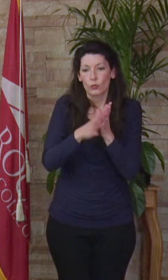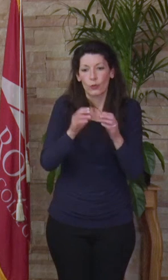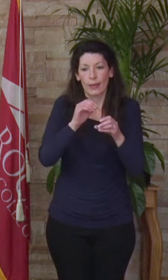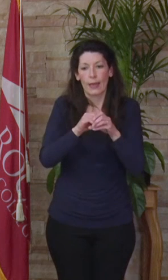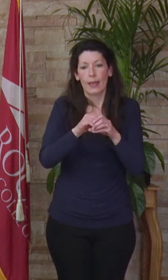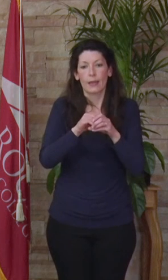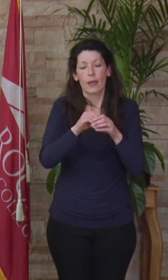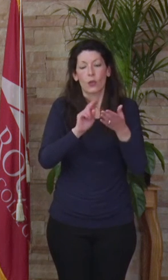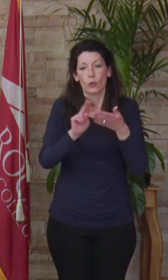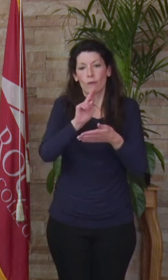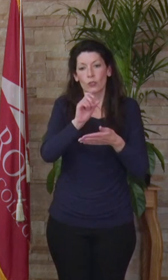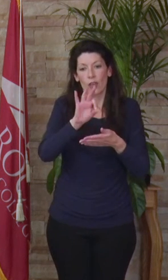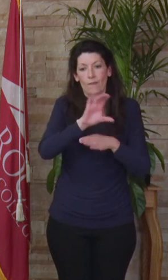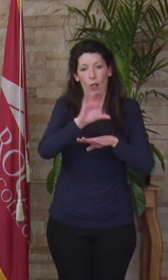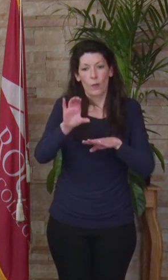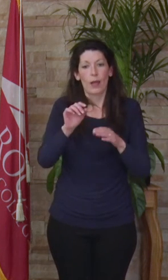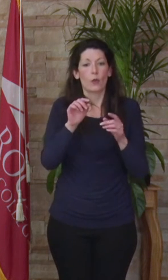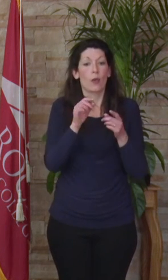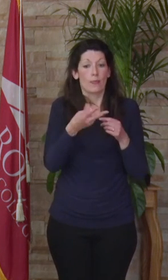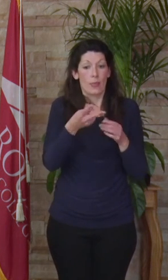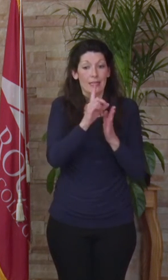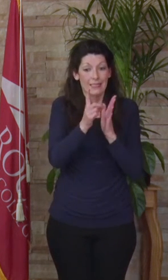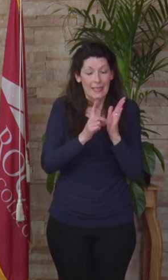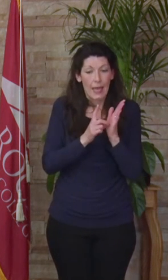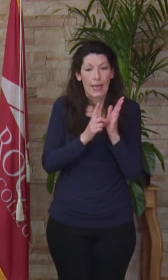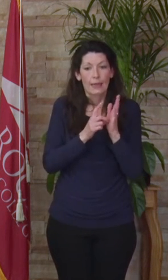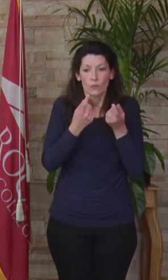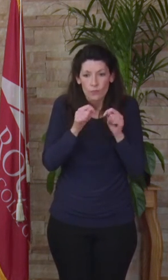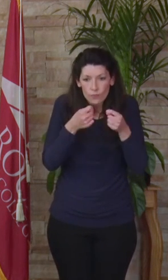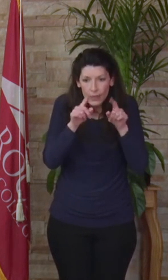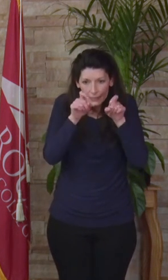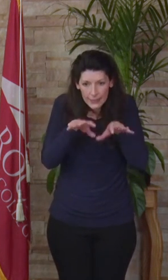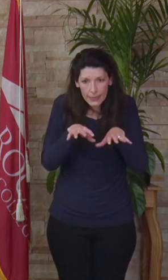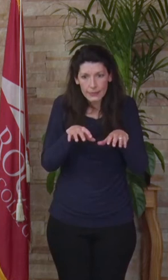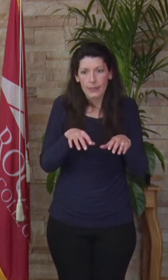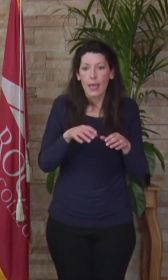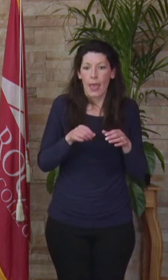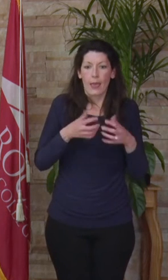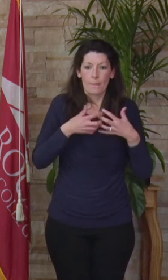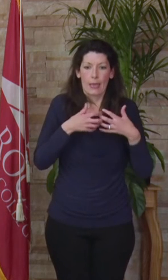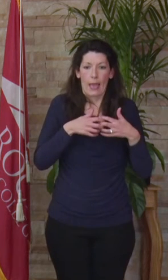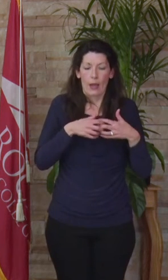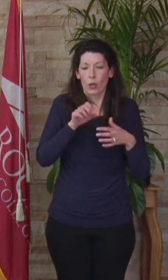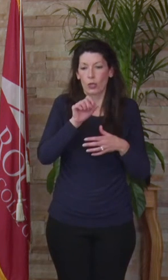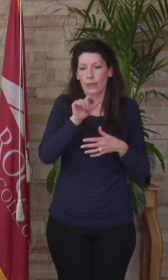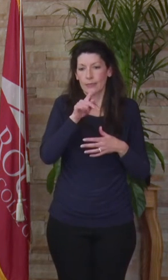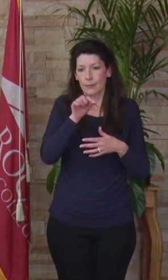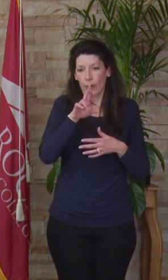Medical Center to design, prototype, and test a mechanical splitter and pressure regulator